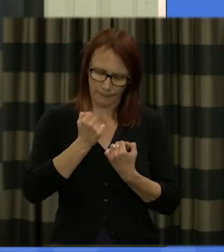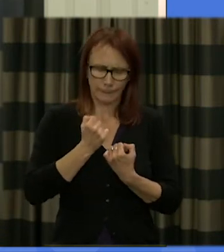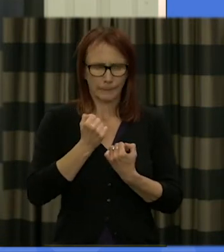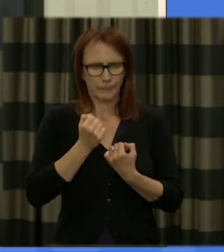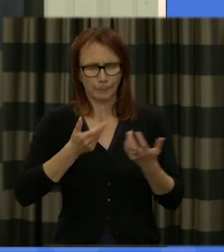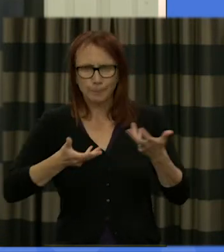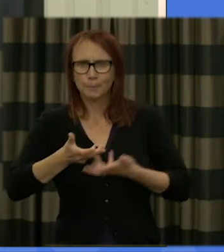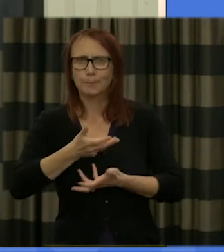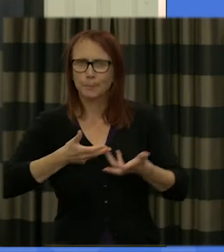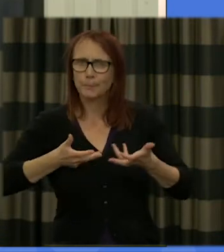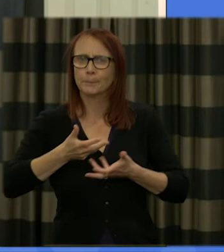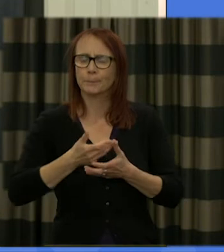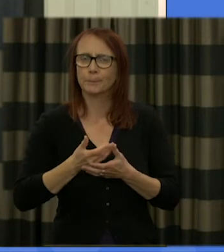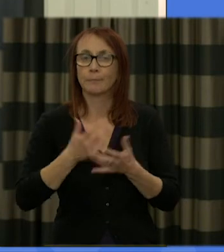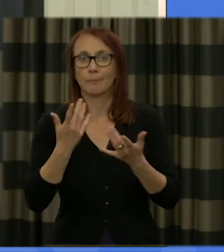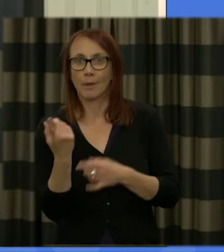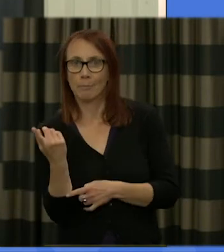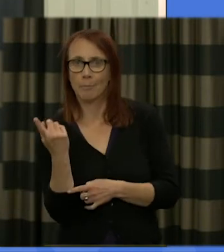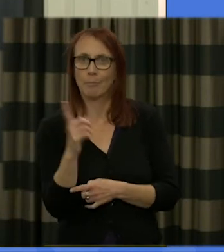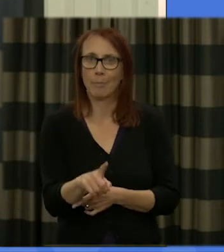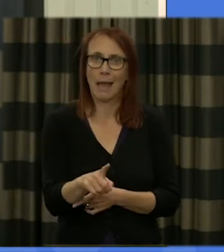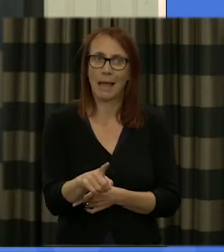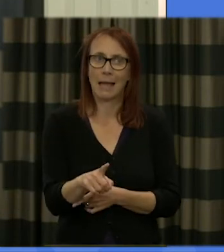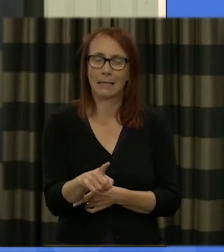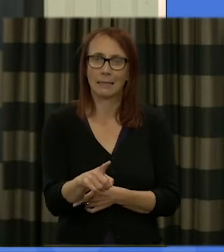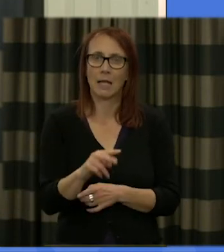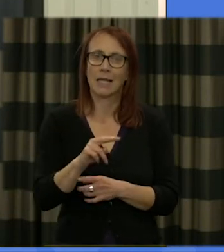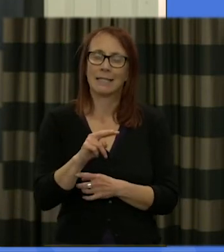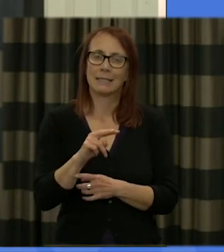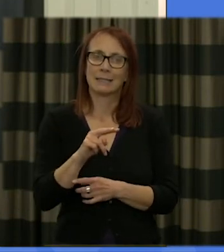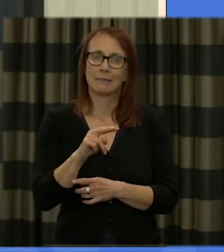room and then we'll come back in and it'll we'll go into our second item of